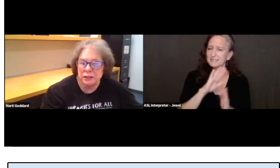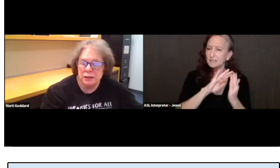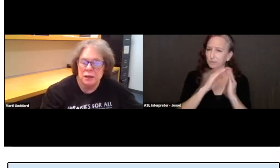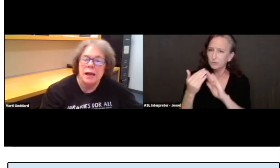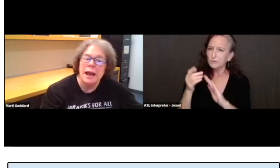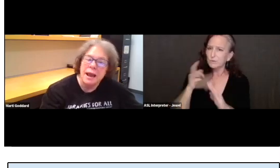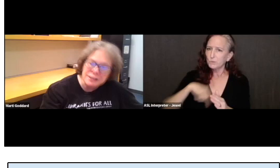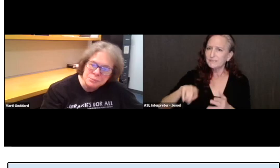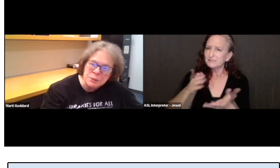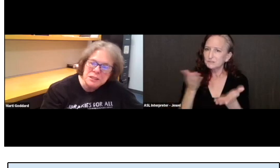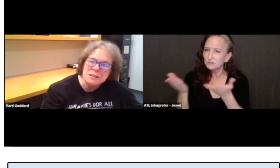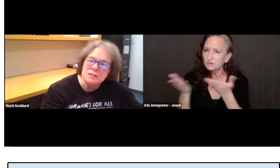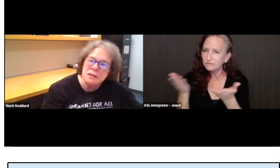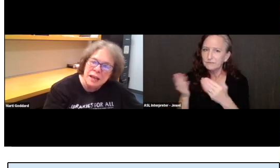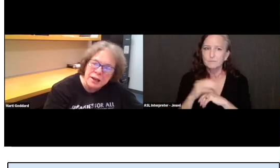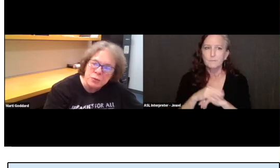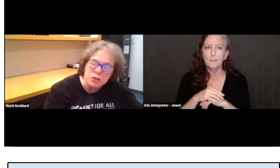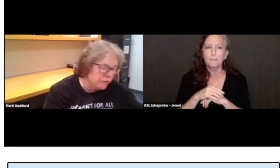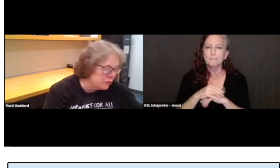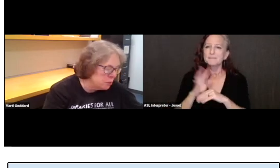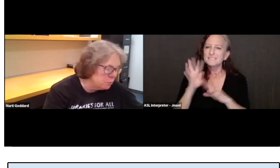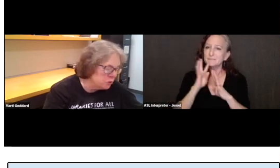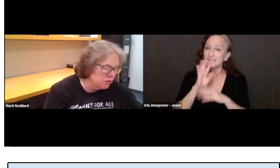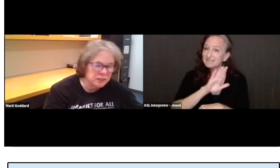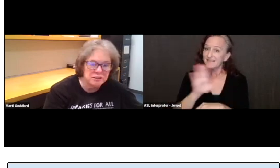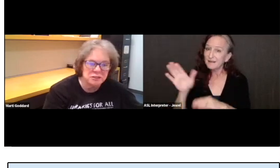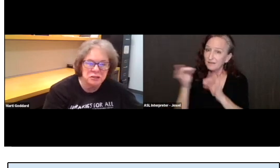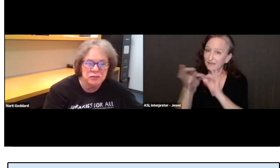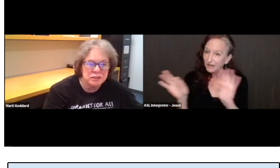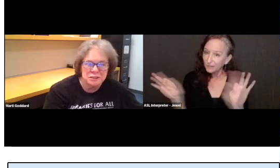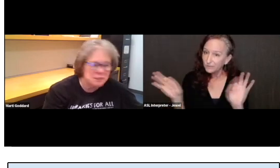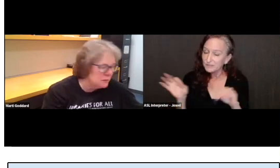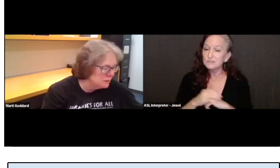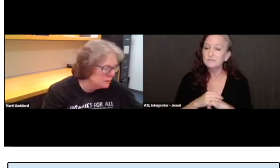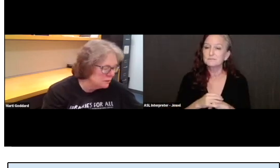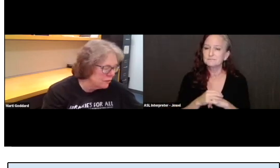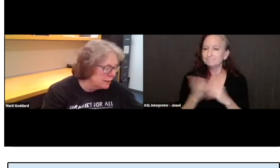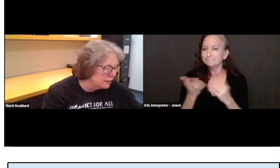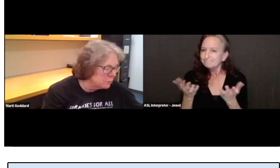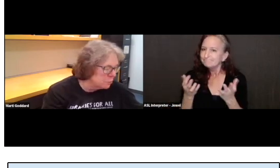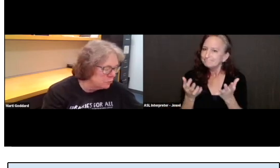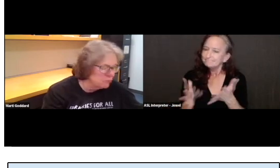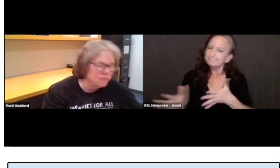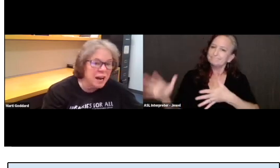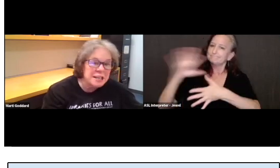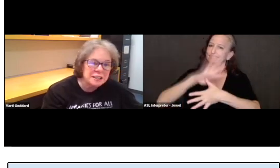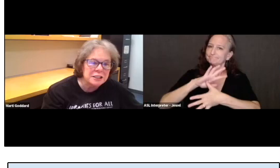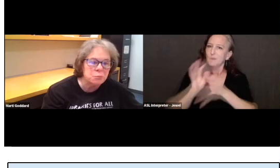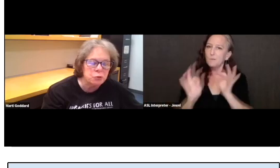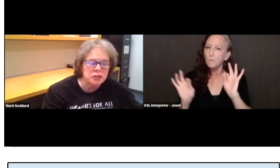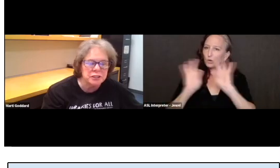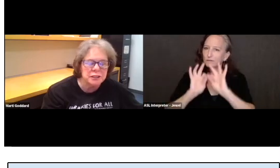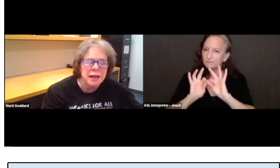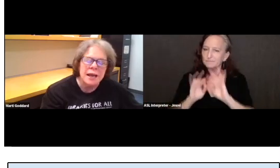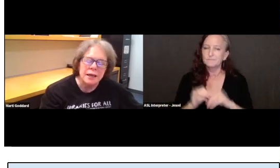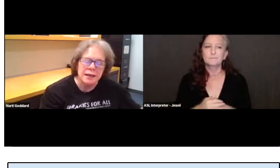and speaks the language of the people using the service is vitally important.